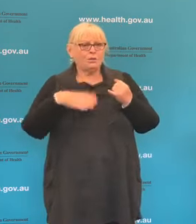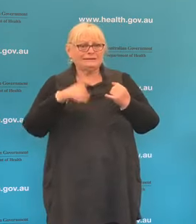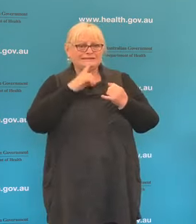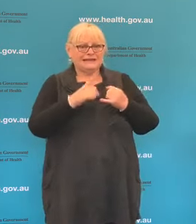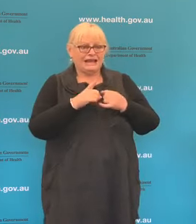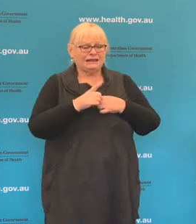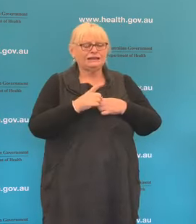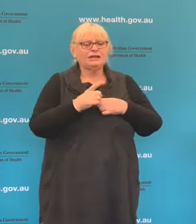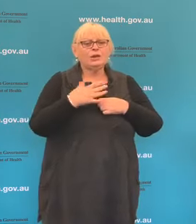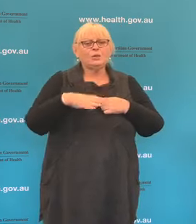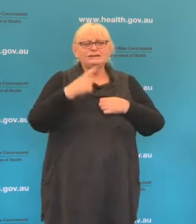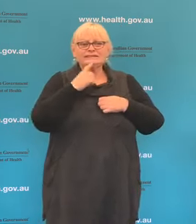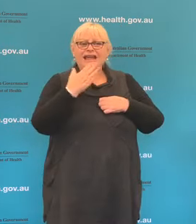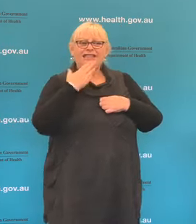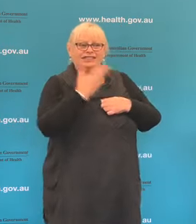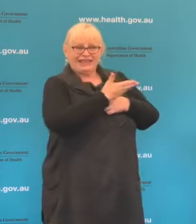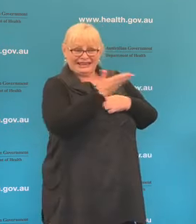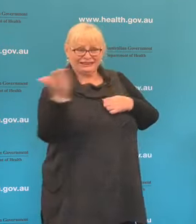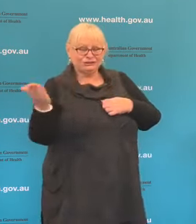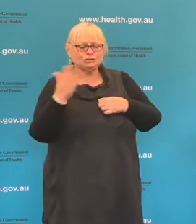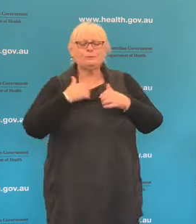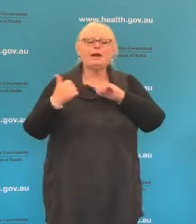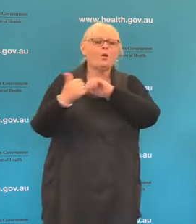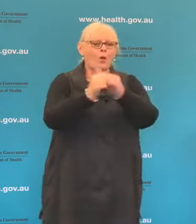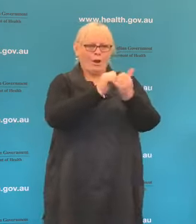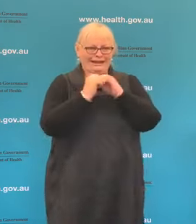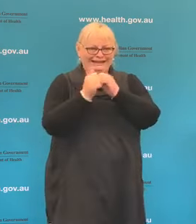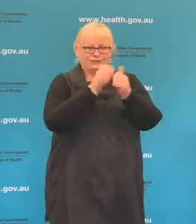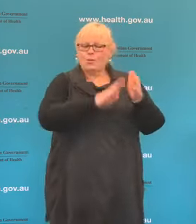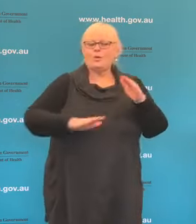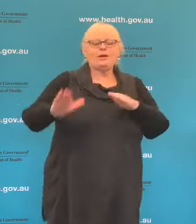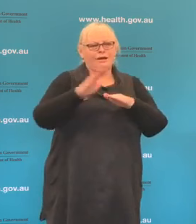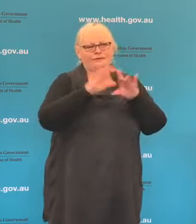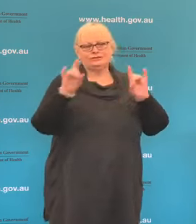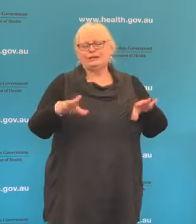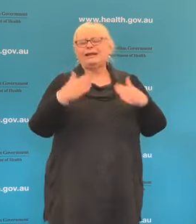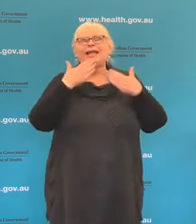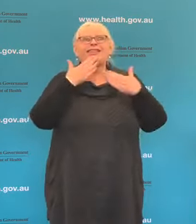thanks to my peers and colleagues all around Australia. Thank you to the health